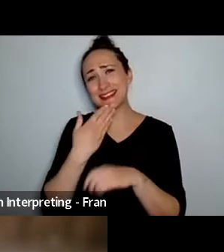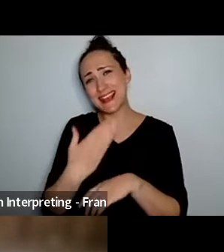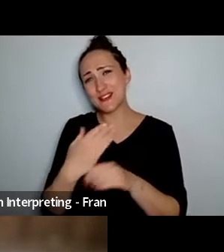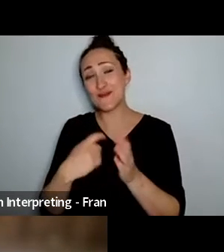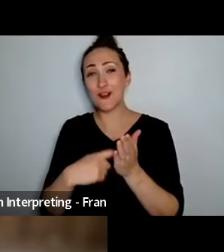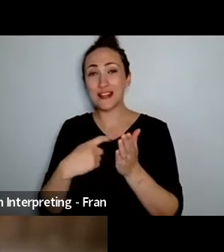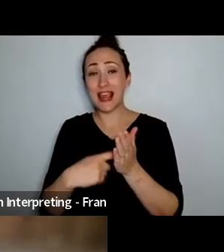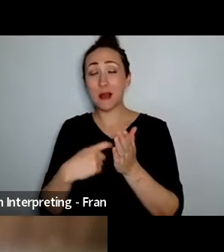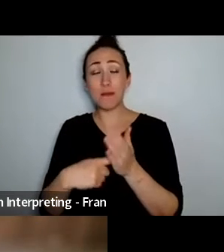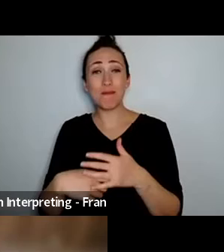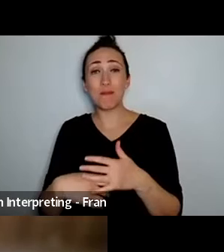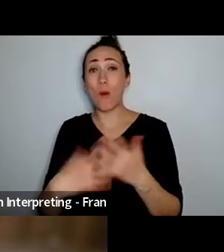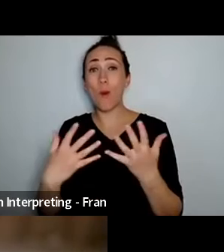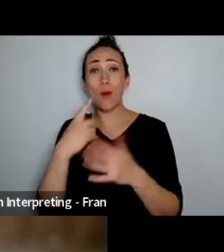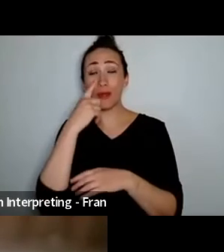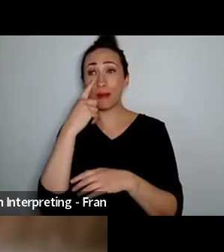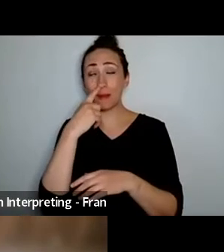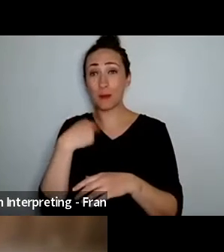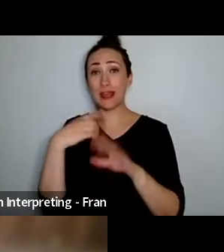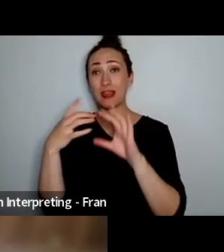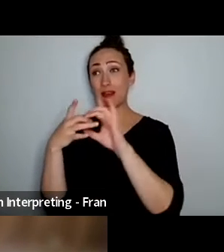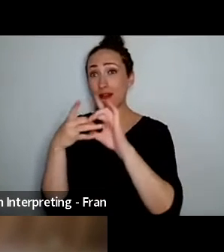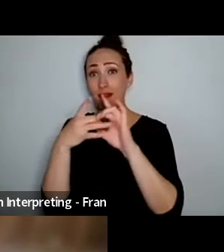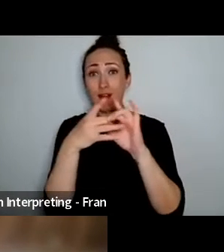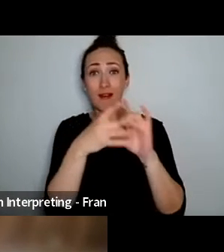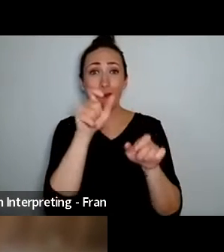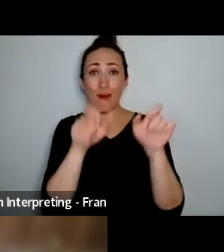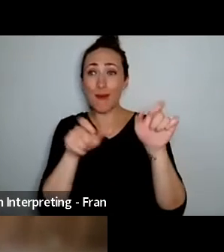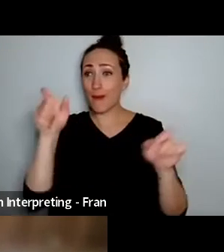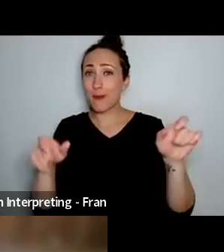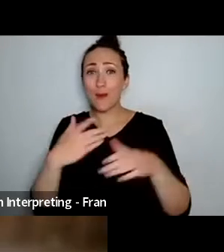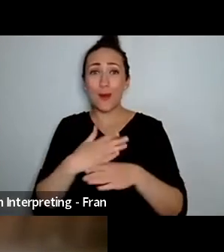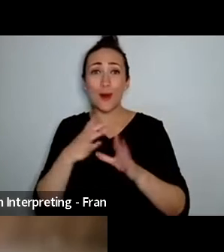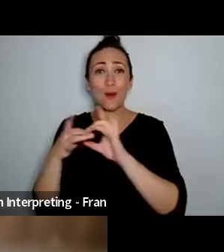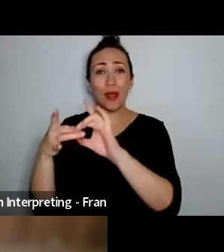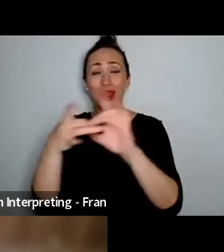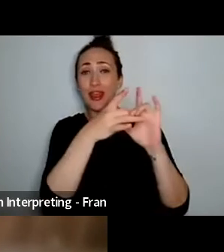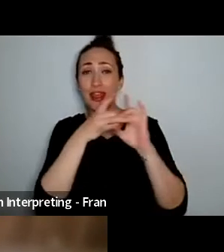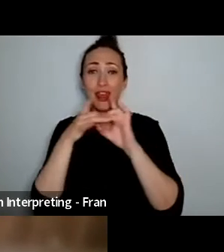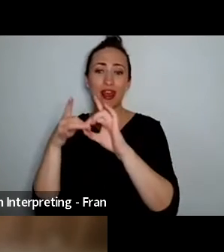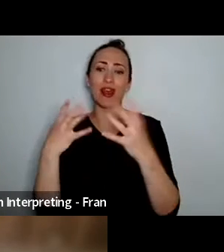that's one of the things I love the most about collaboration around working internationally with